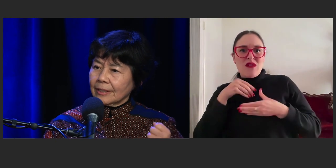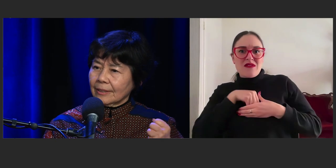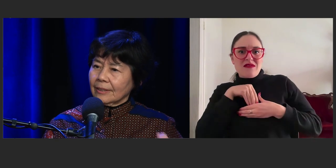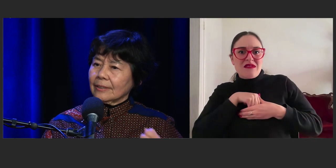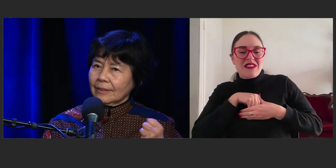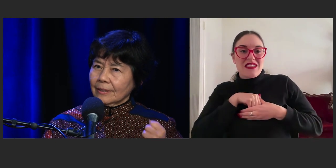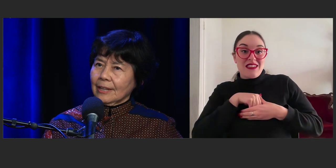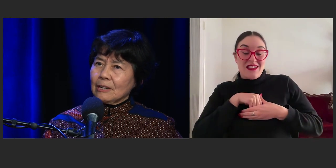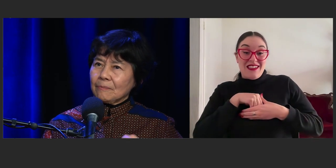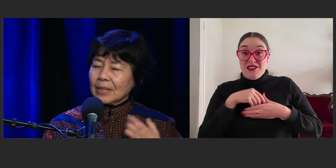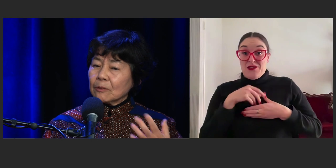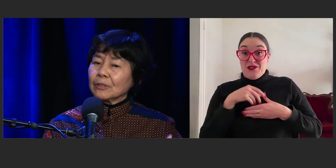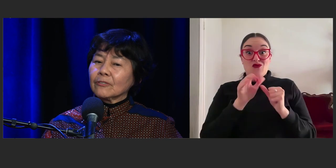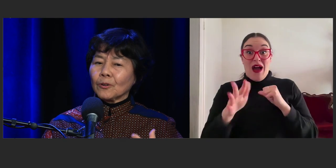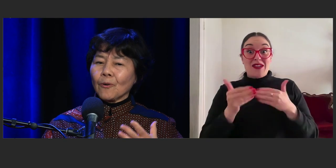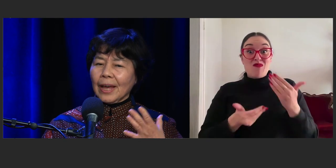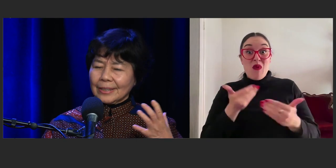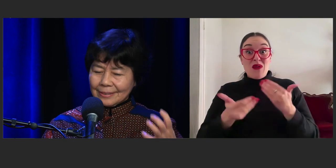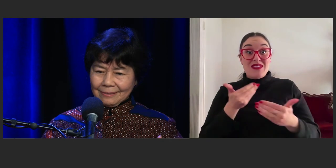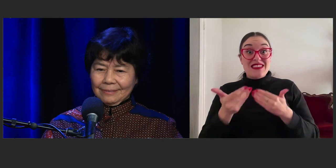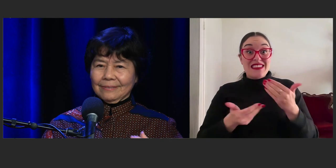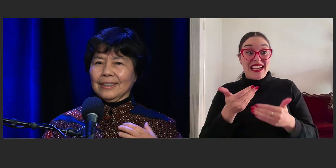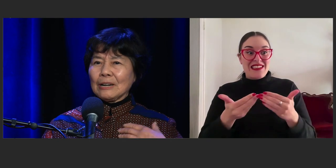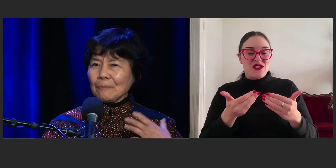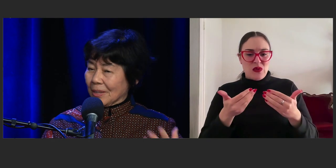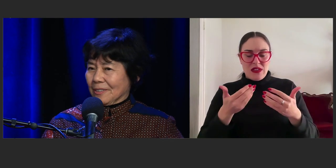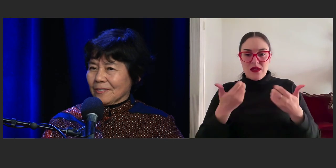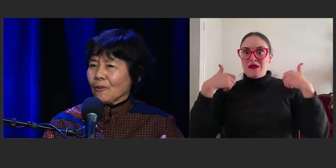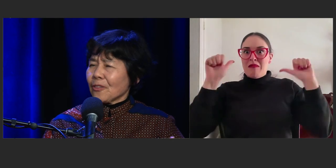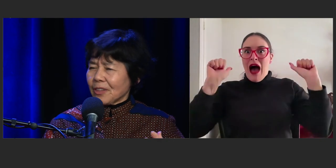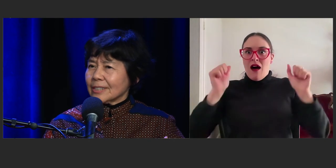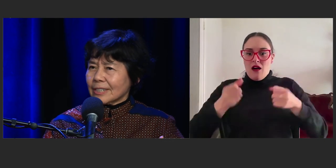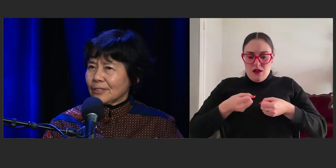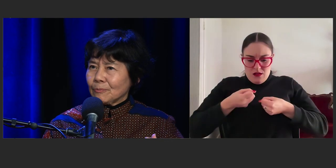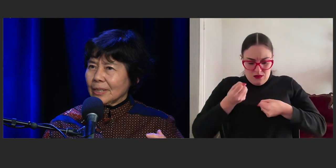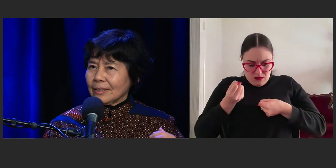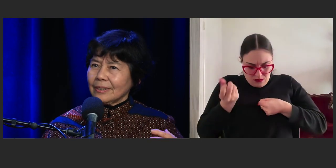and get rid of all that, all the things that you've been